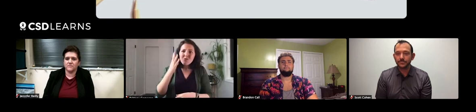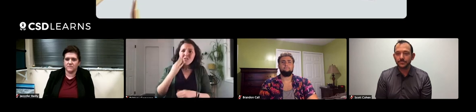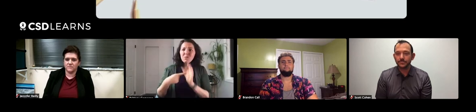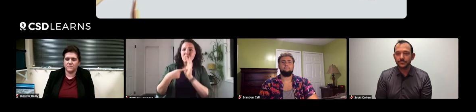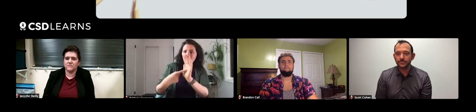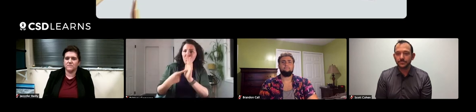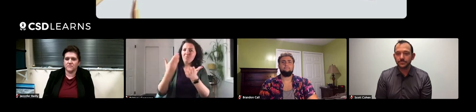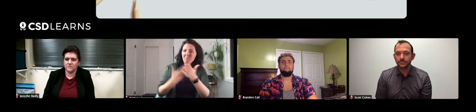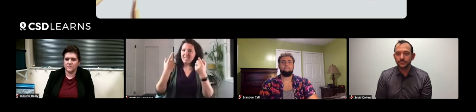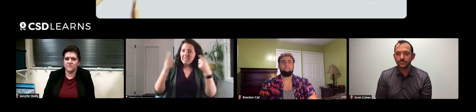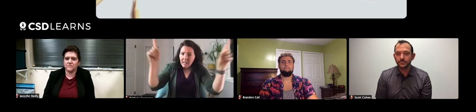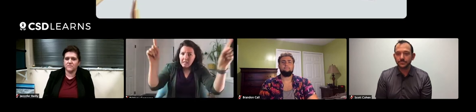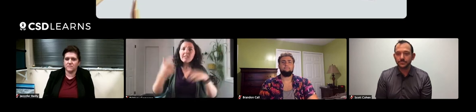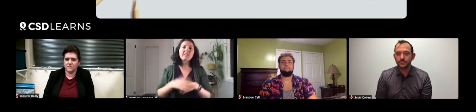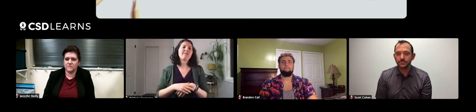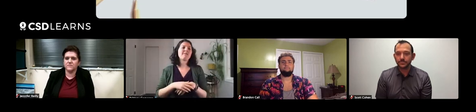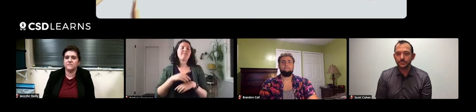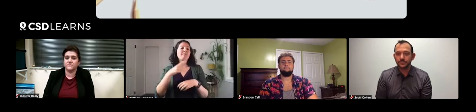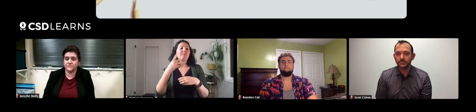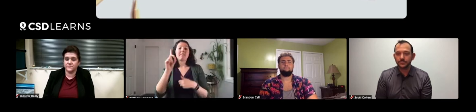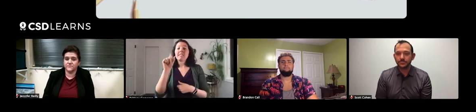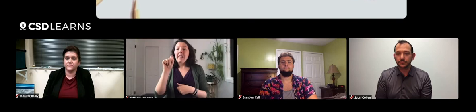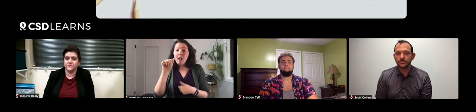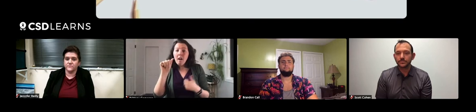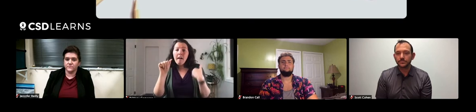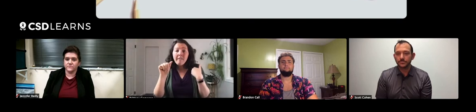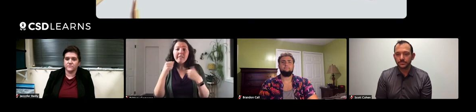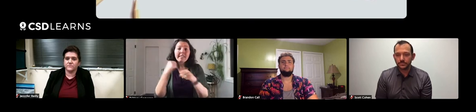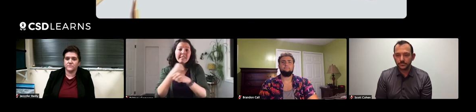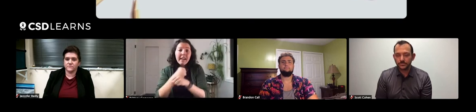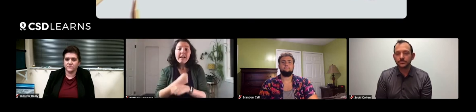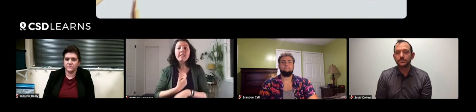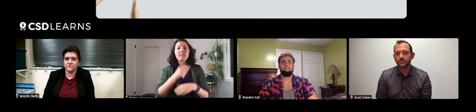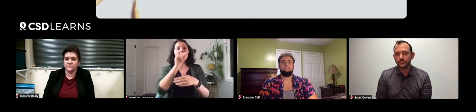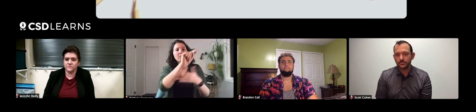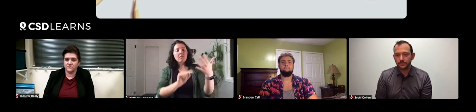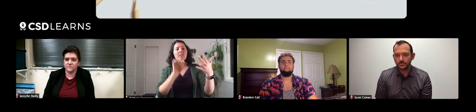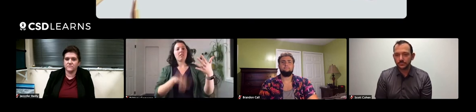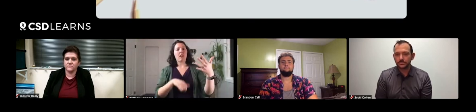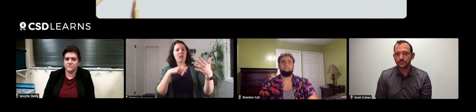Also, it's good to find resources that have a large amount of proof.